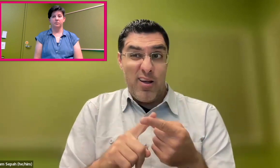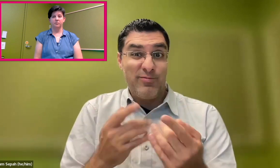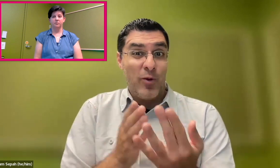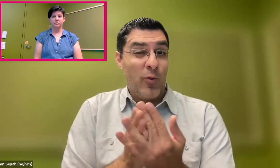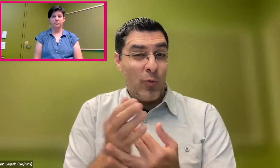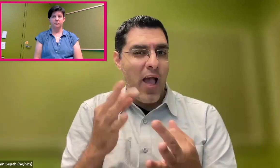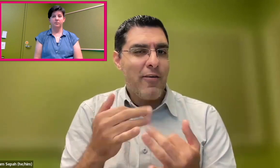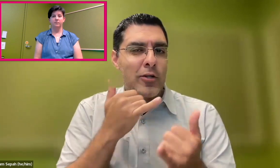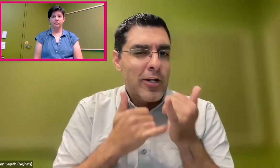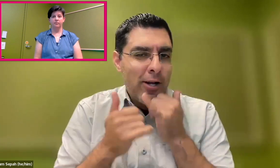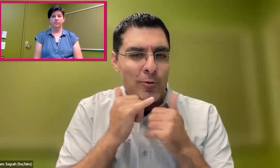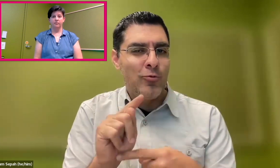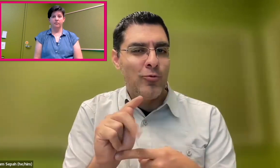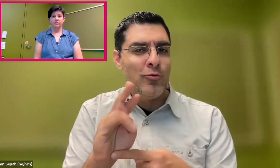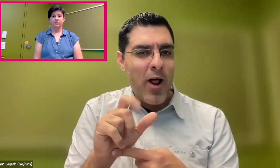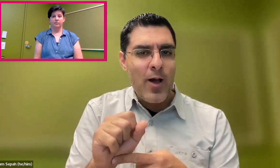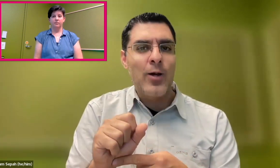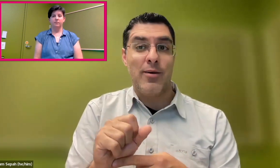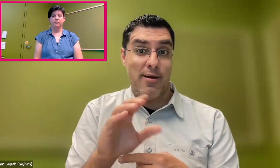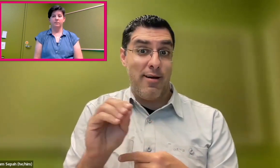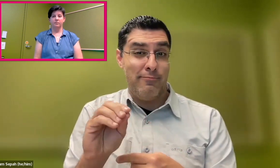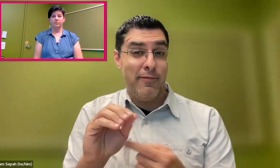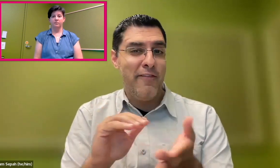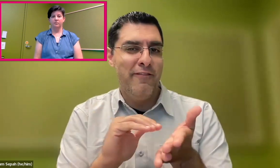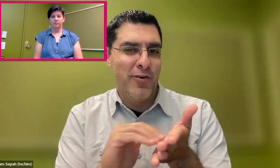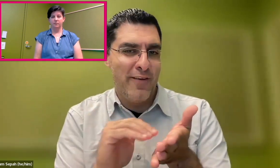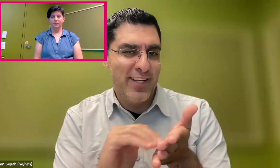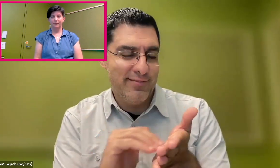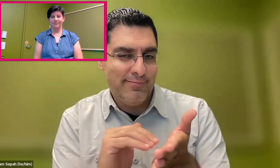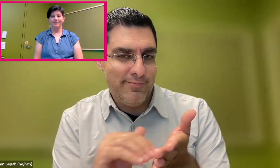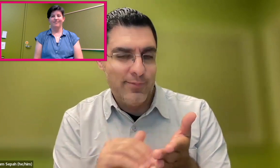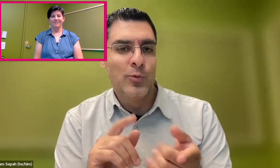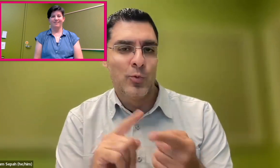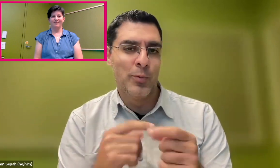We can't really know what the answers are until we go through it, trial and error,